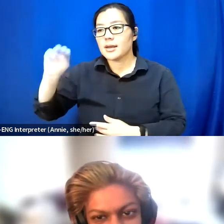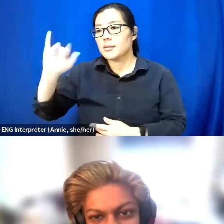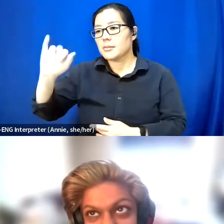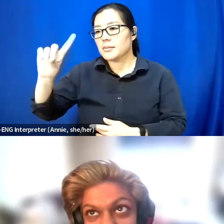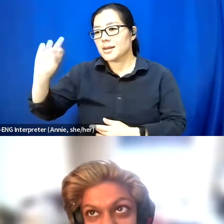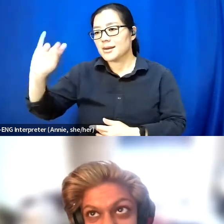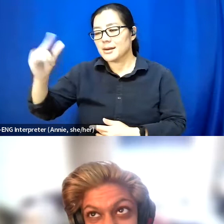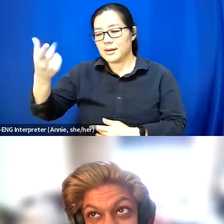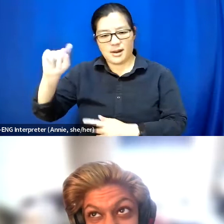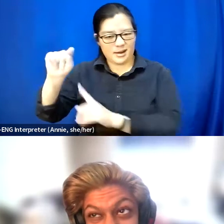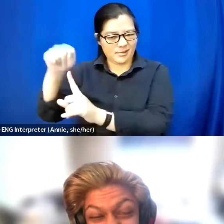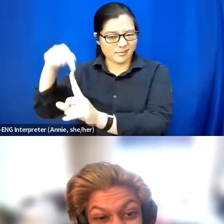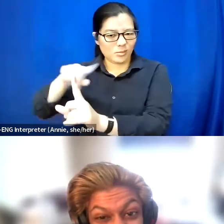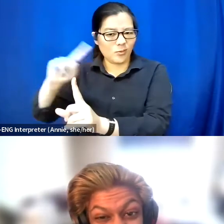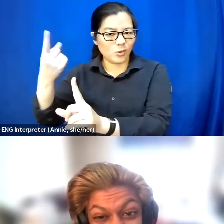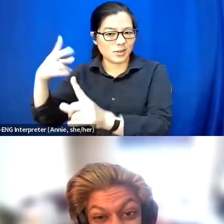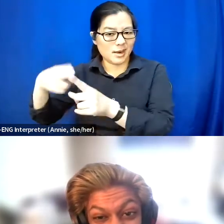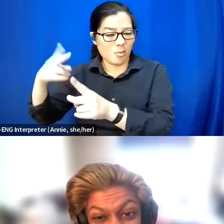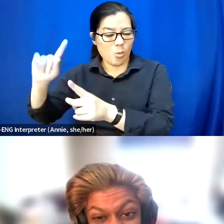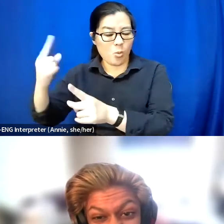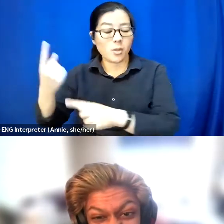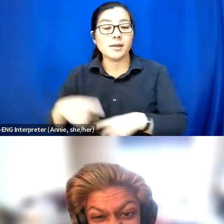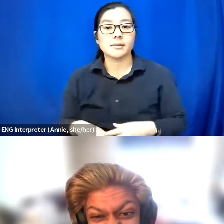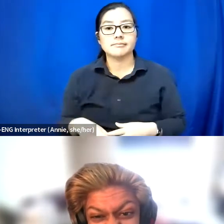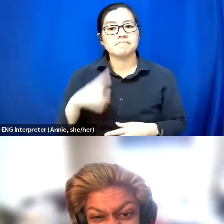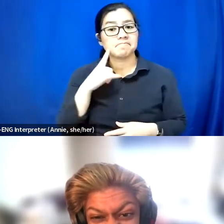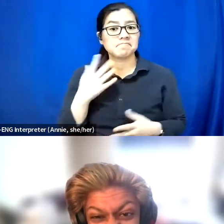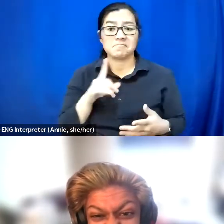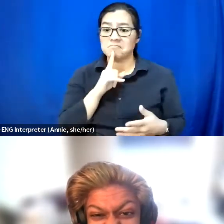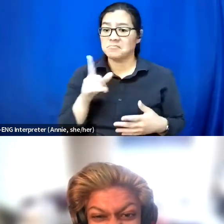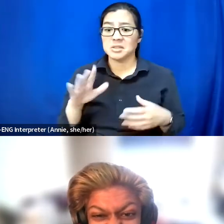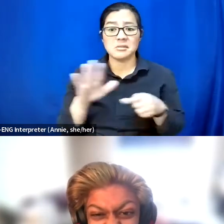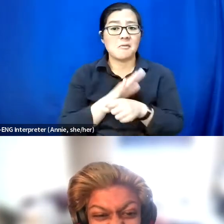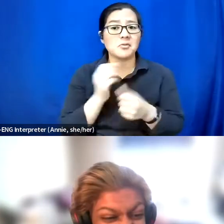And I think that pretty much covers it for me.